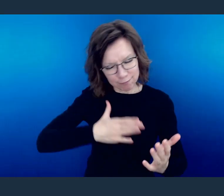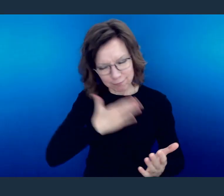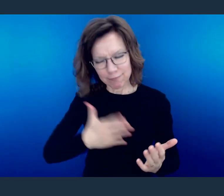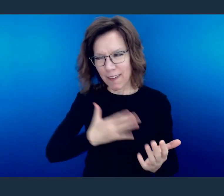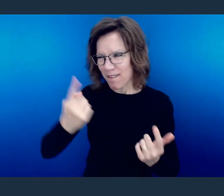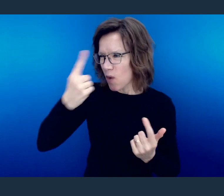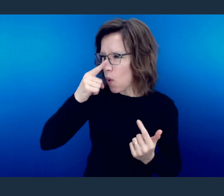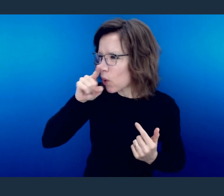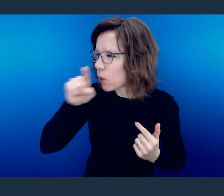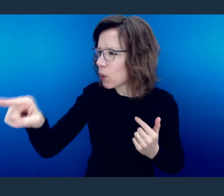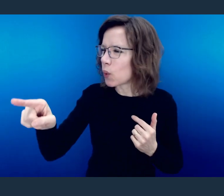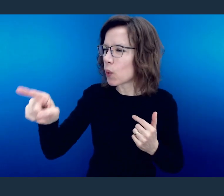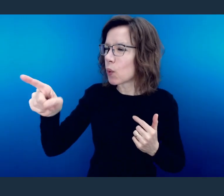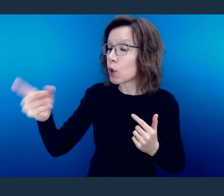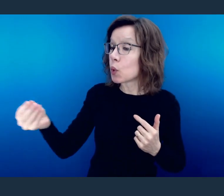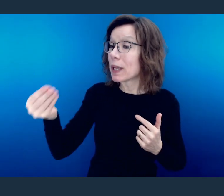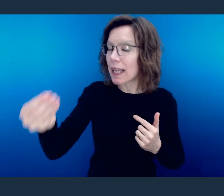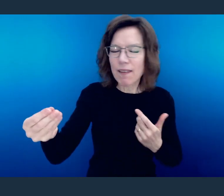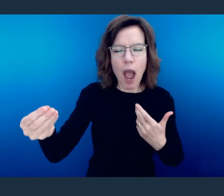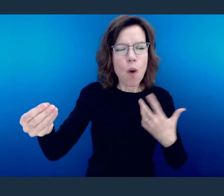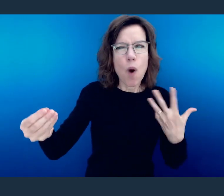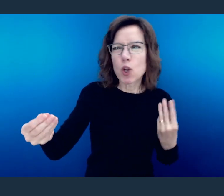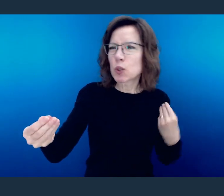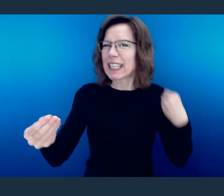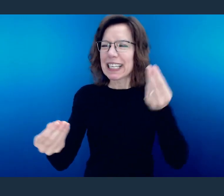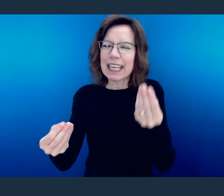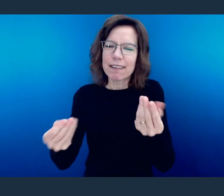Can I outdo you? Can I outgive you?